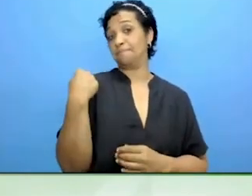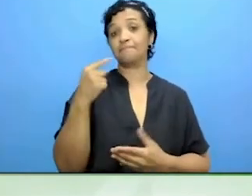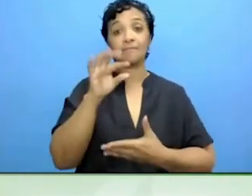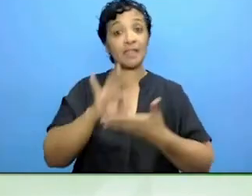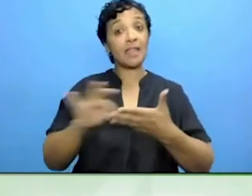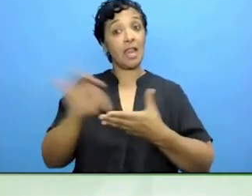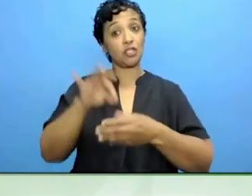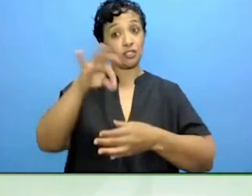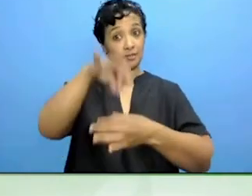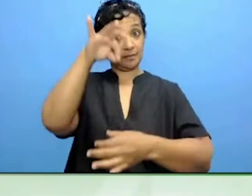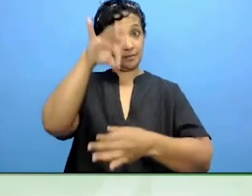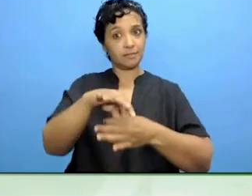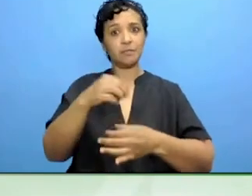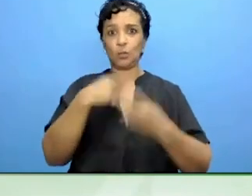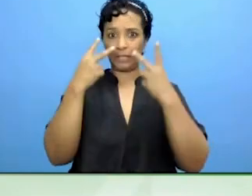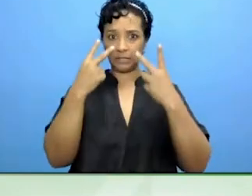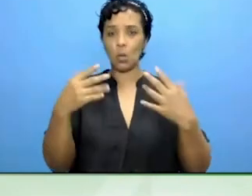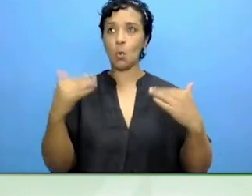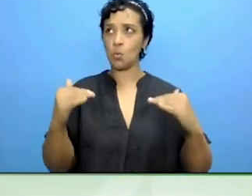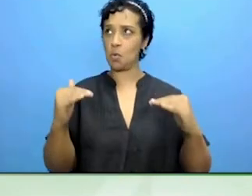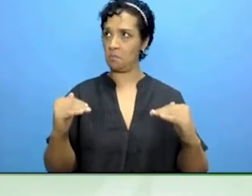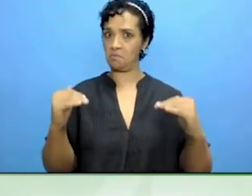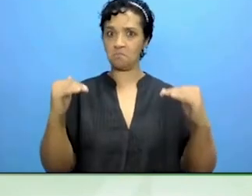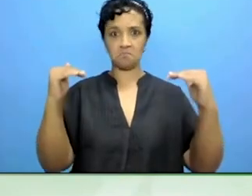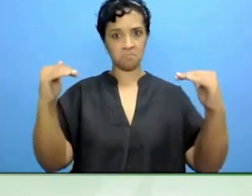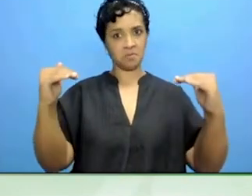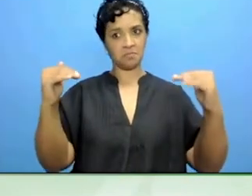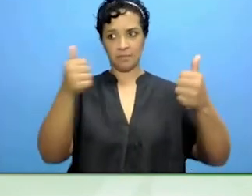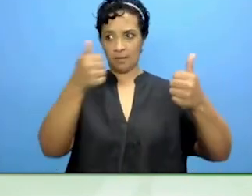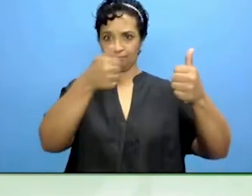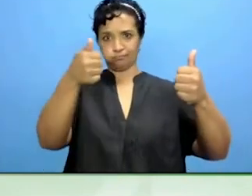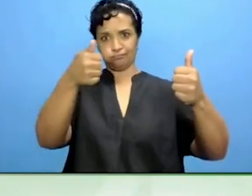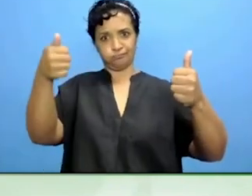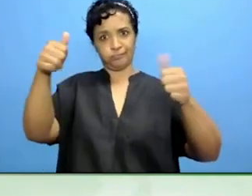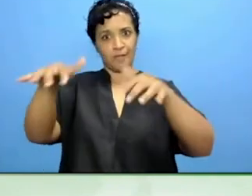members of the European Parliament and quite substantial disabilities